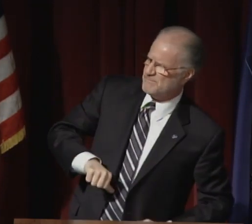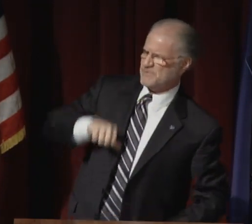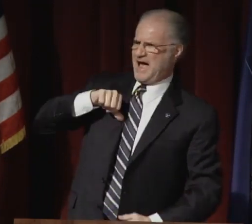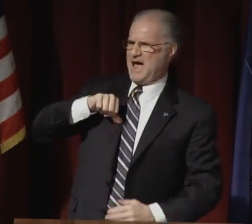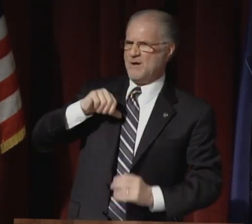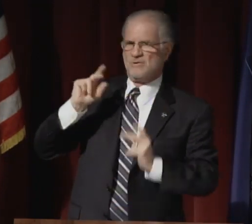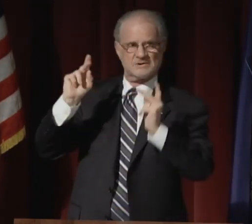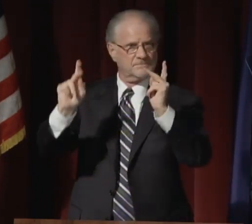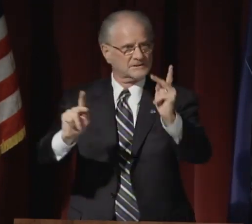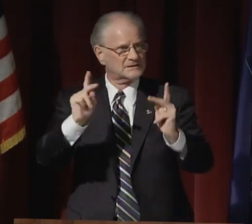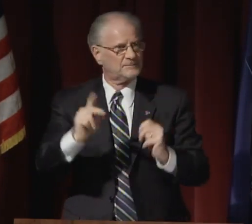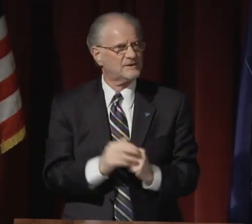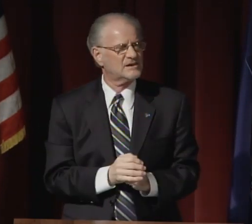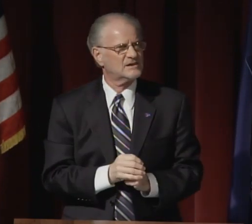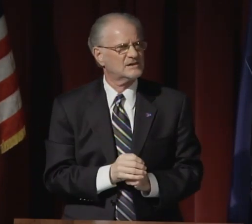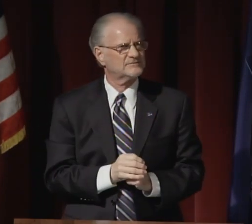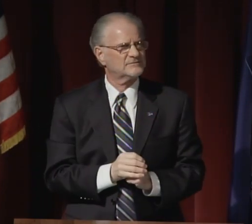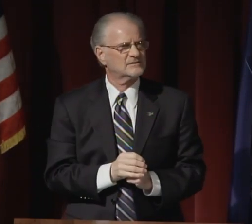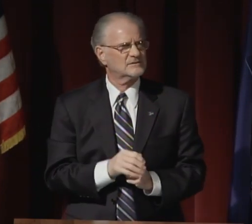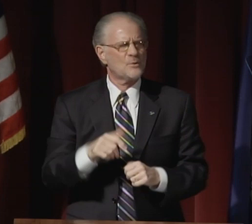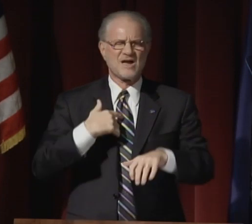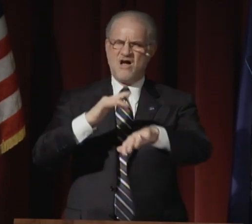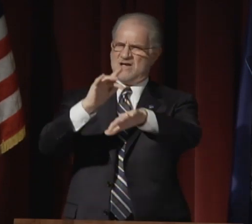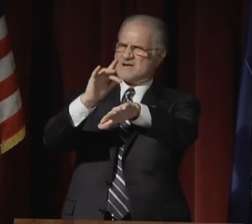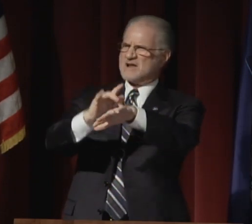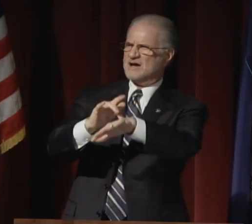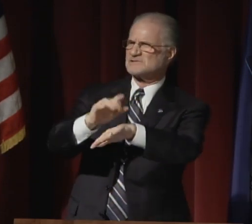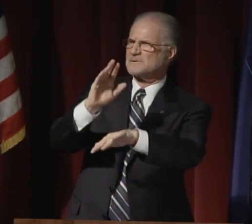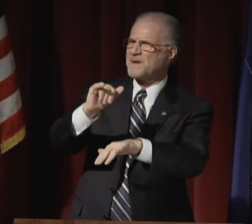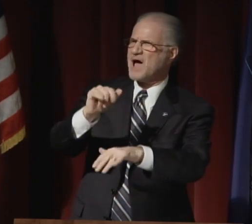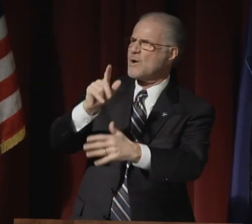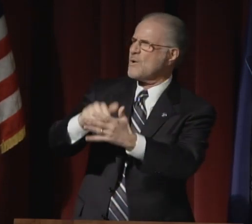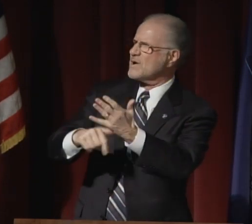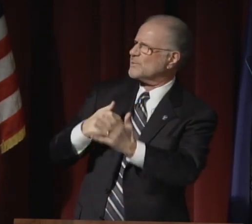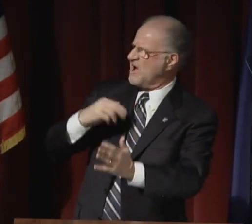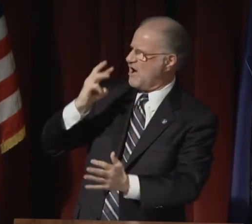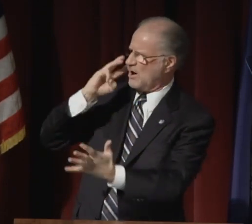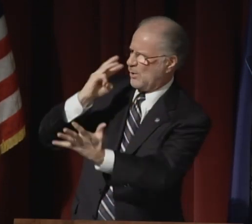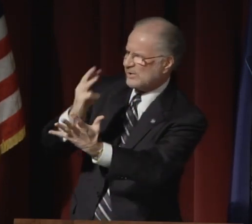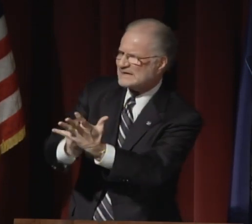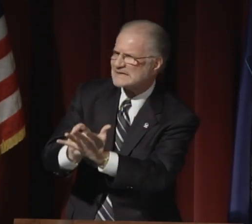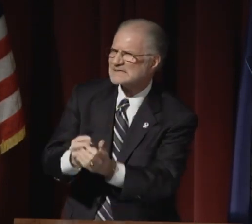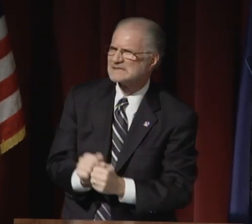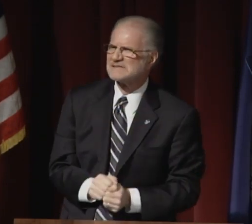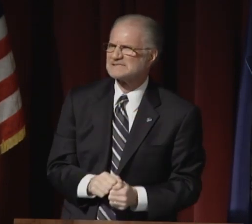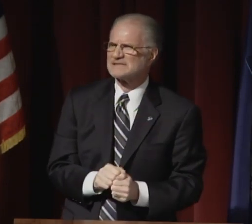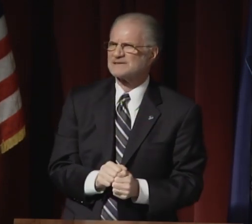We have, through it all, seen the faces of a proud people.